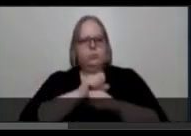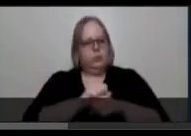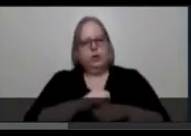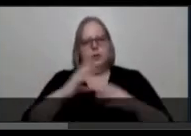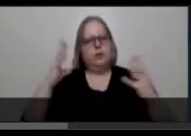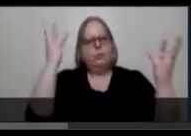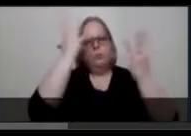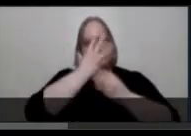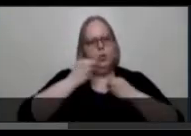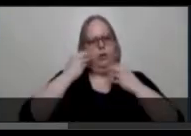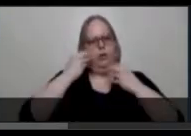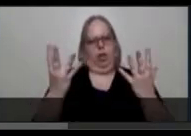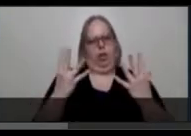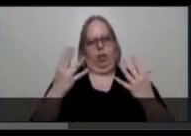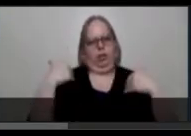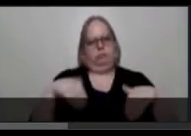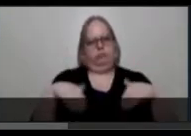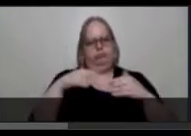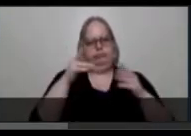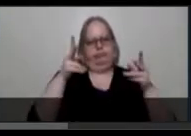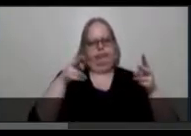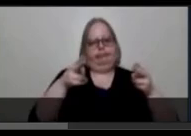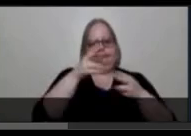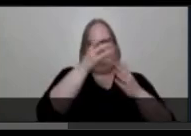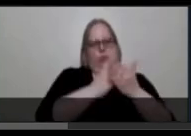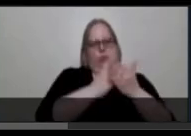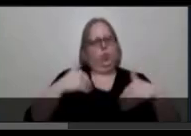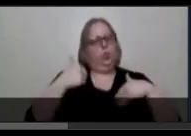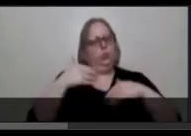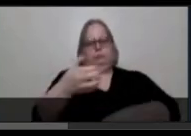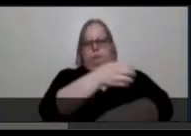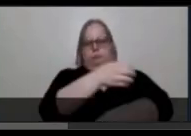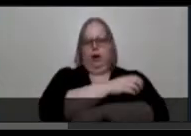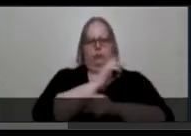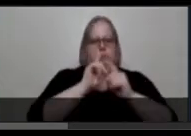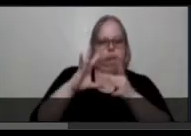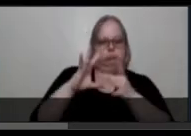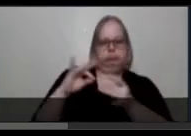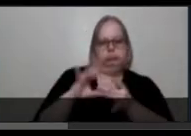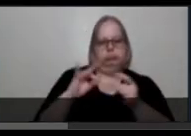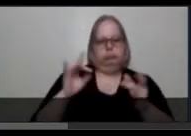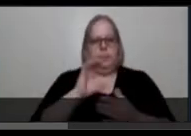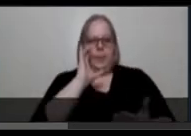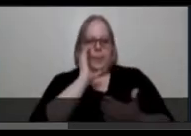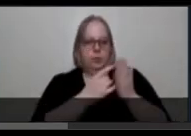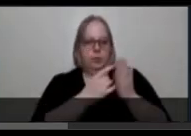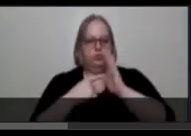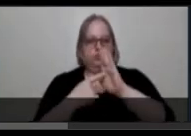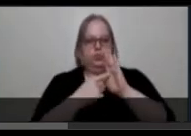movement to me, and the dialogue is powerful. The image I’m showing you is of Two Black dancers